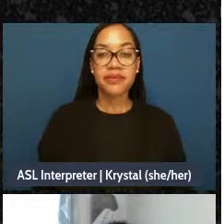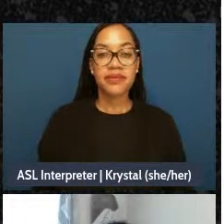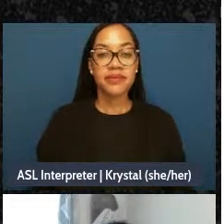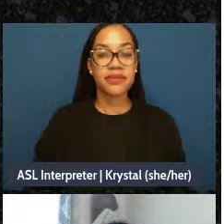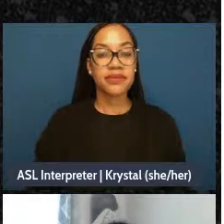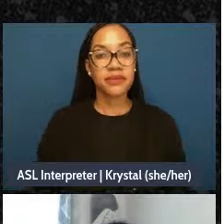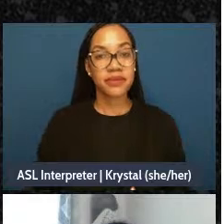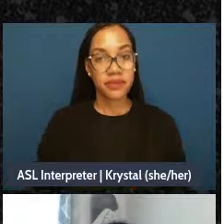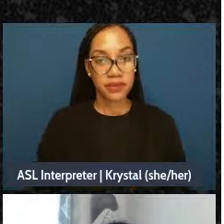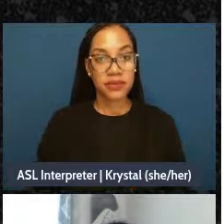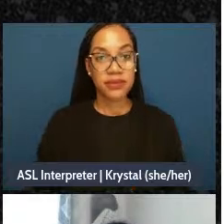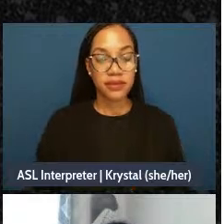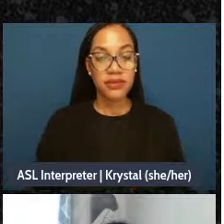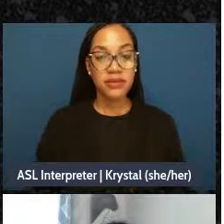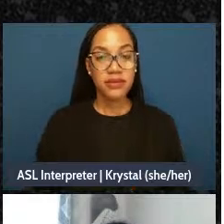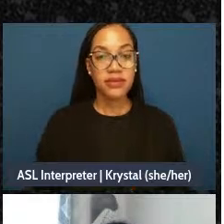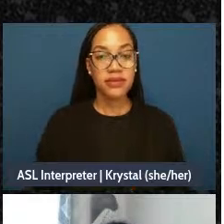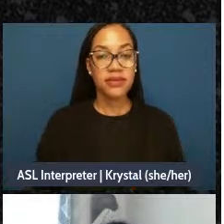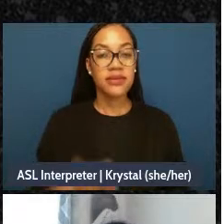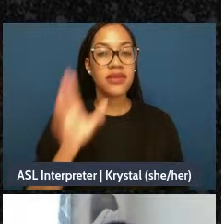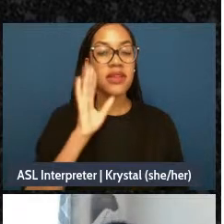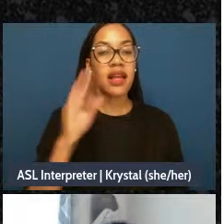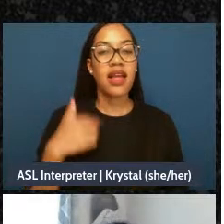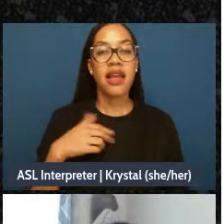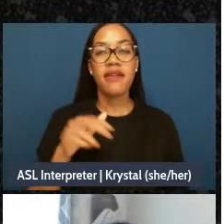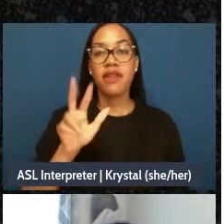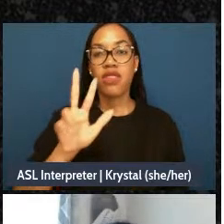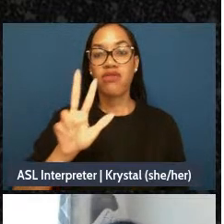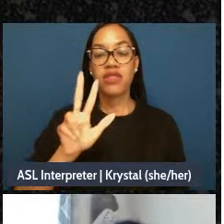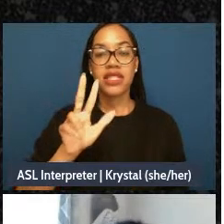We’re gonna have three writing prompts and we're gonna give you ten minutes. And in these ten